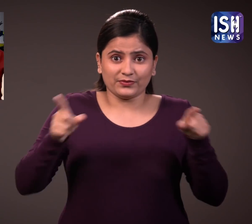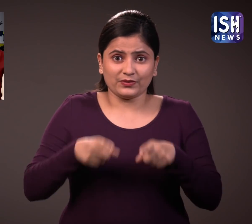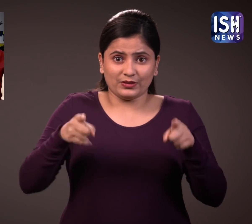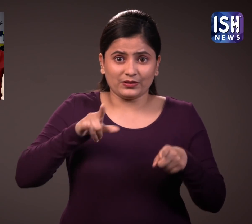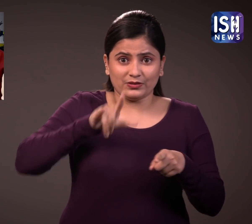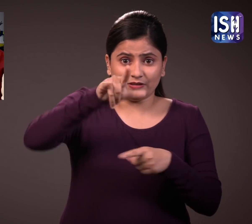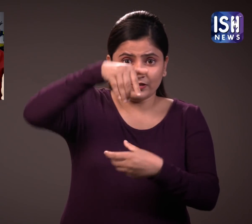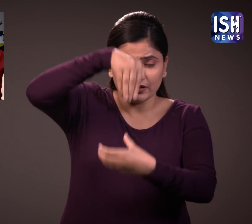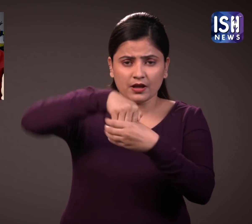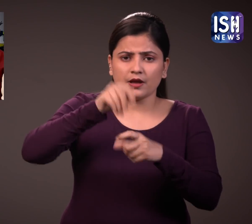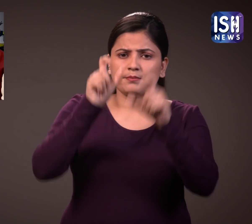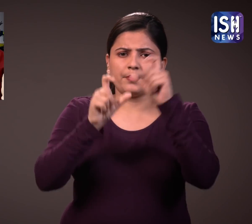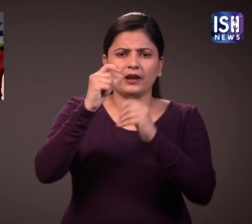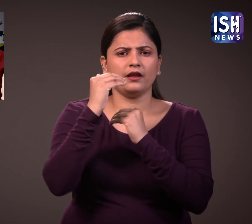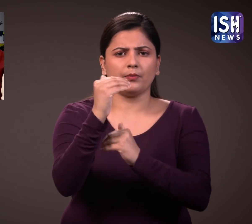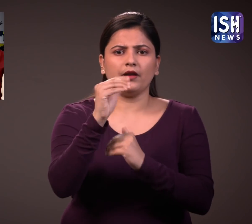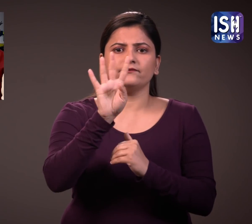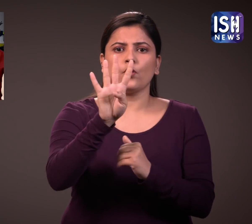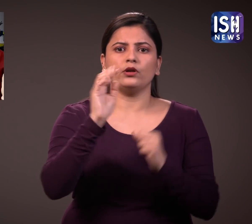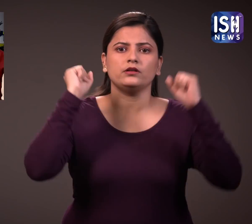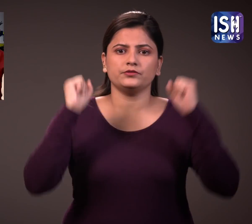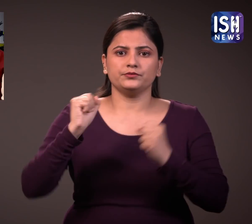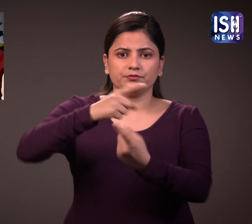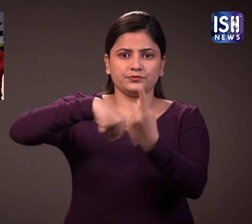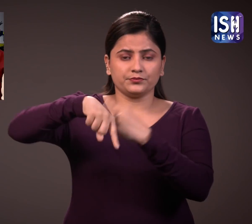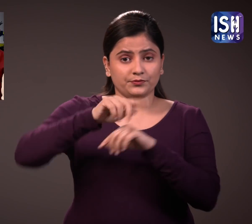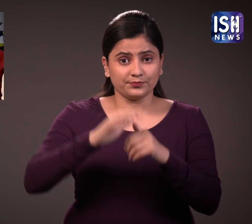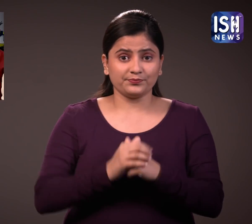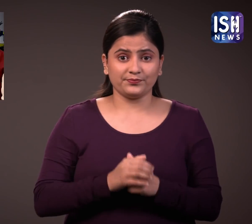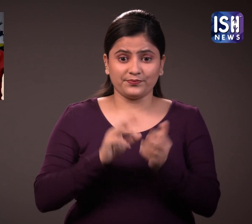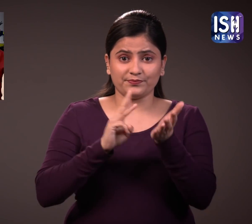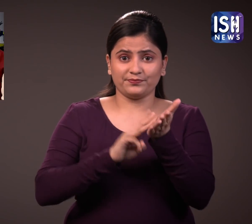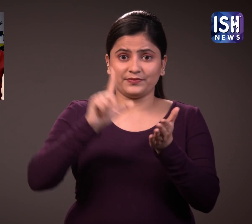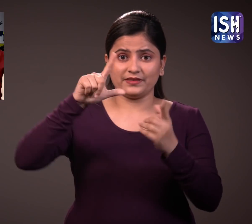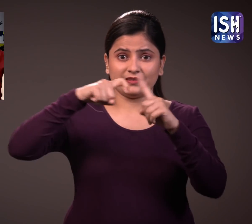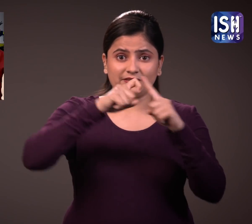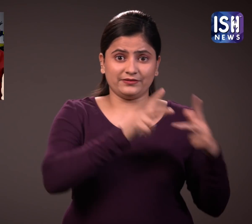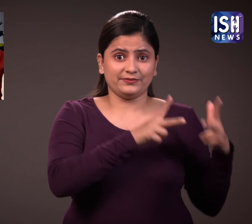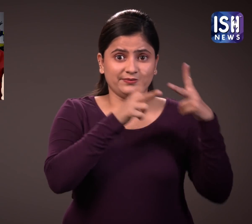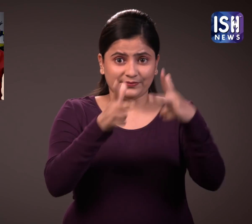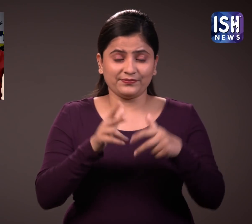The flight will be able to seat 4 people. Manohar Lal Khattar said,